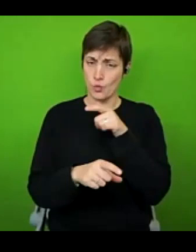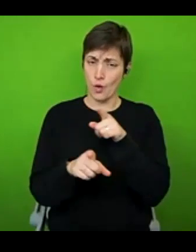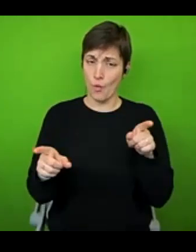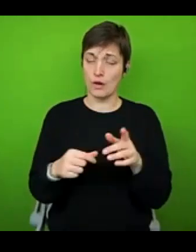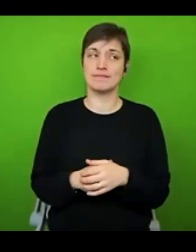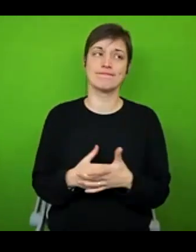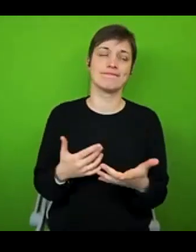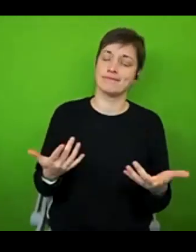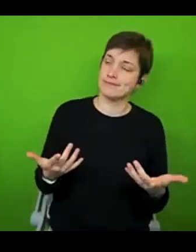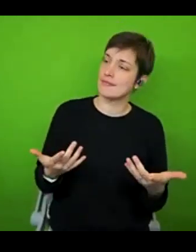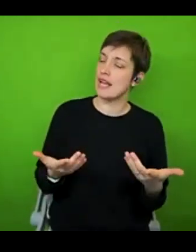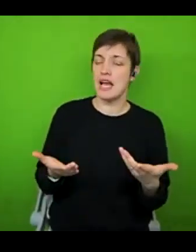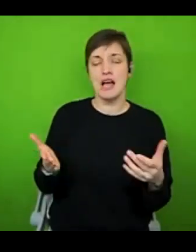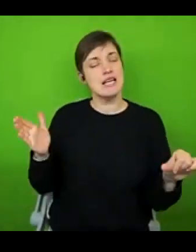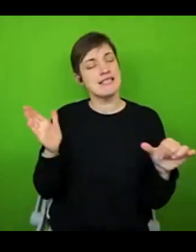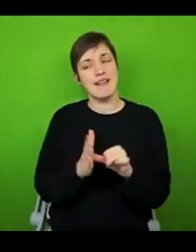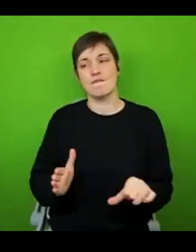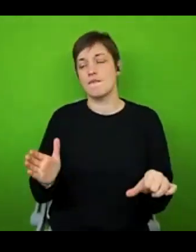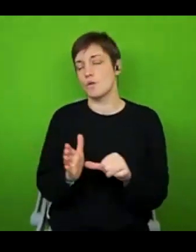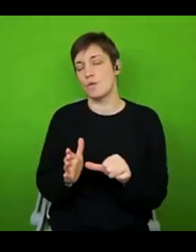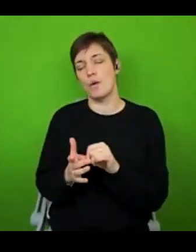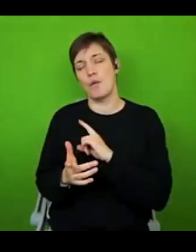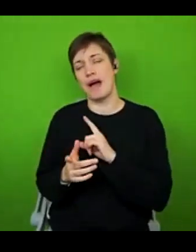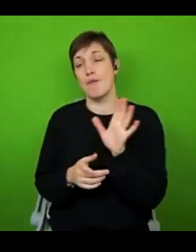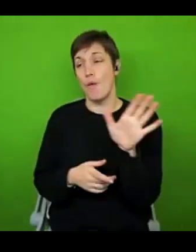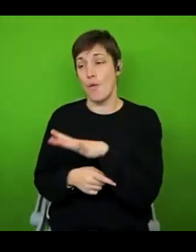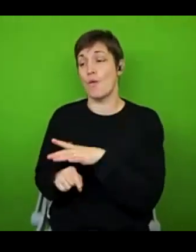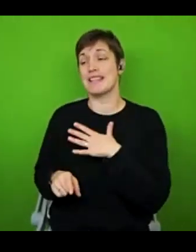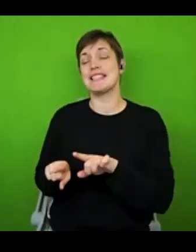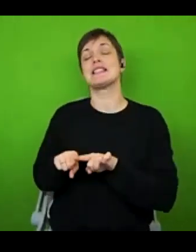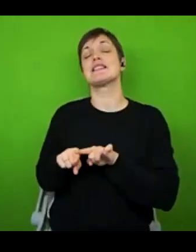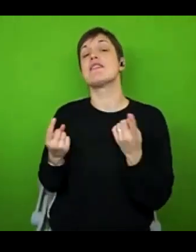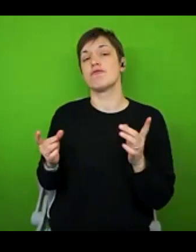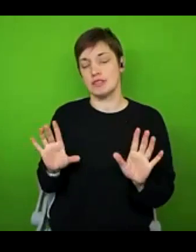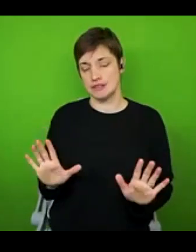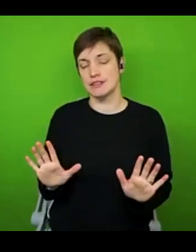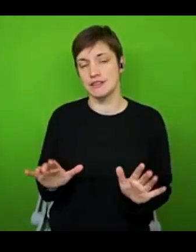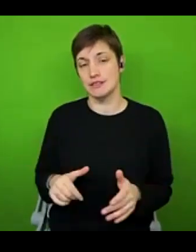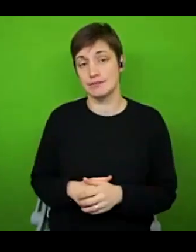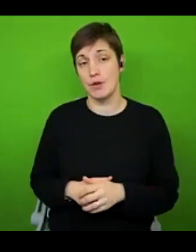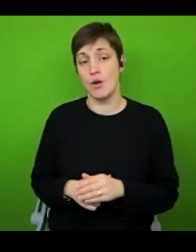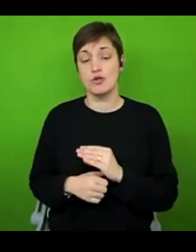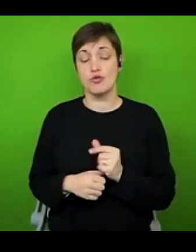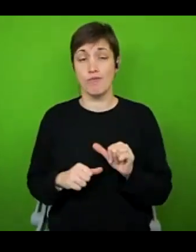and unique for individuals, and we all need different things. And some programmes are better than others, I will